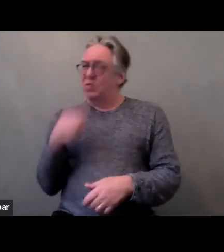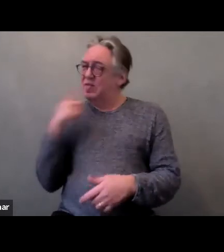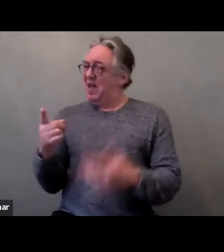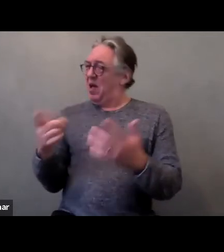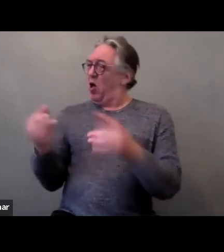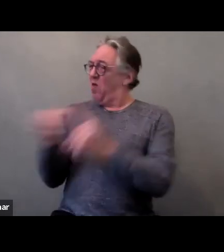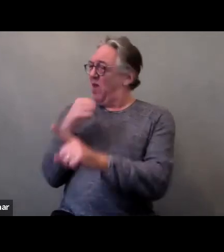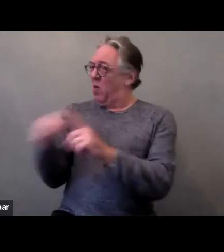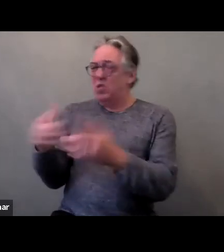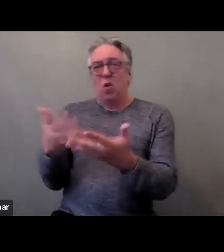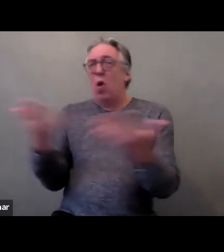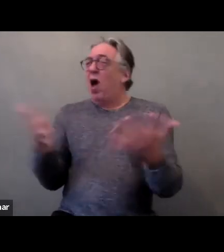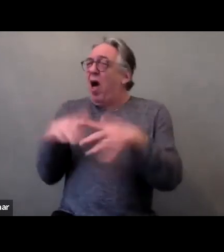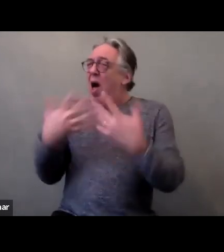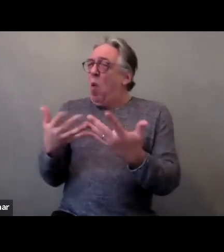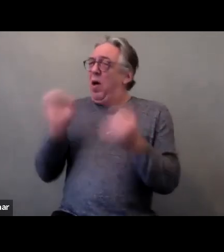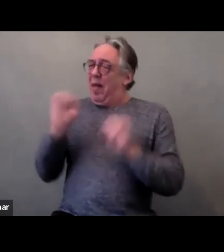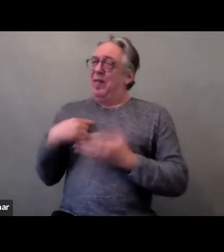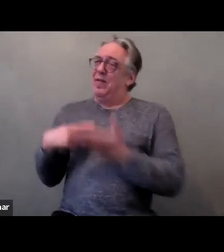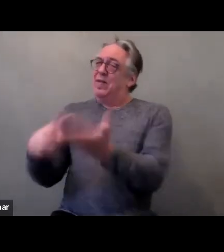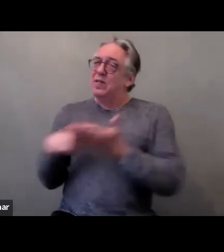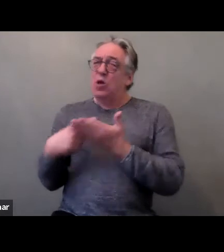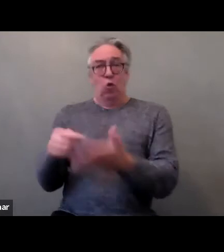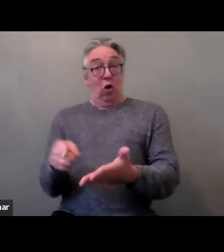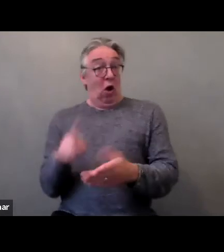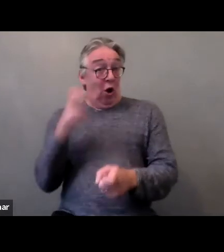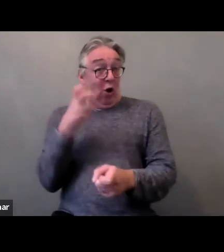What is a good way to discuss this difficult topic with everyone?